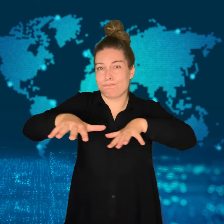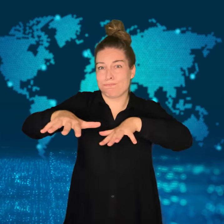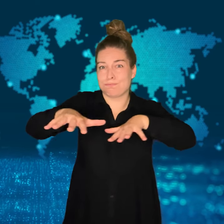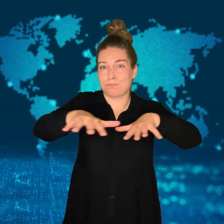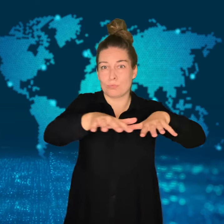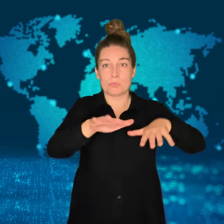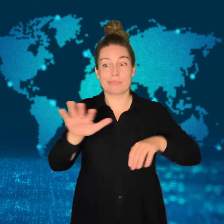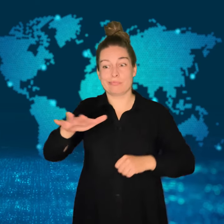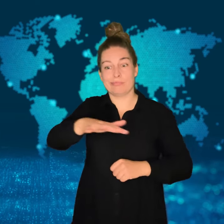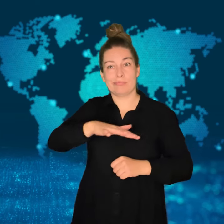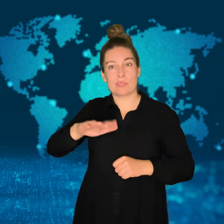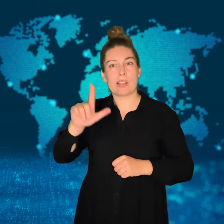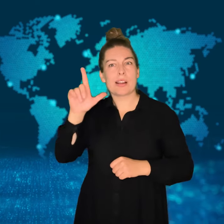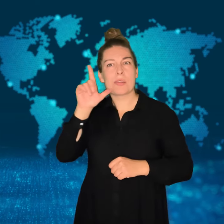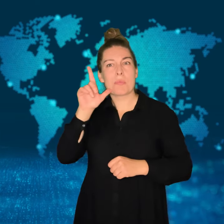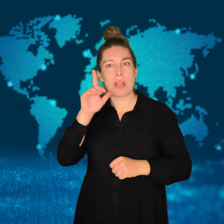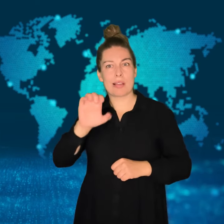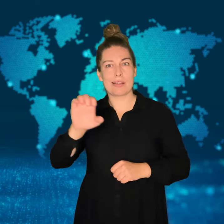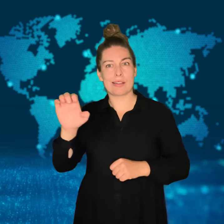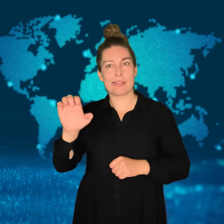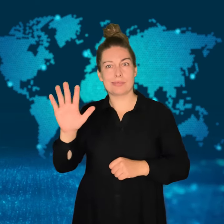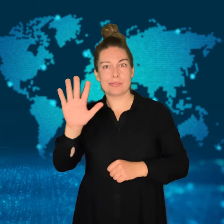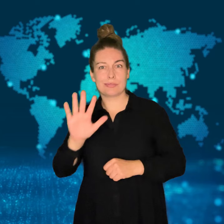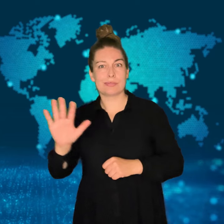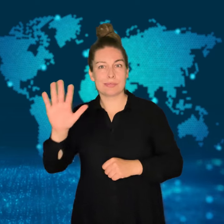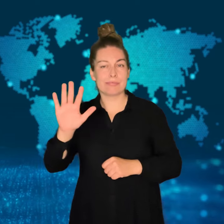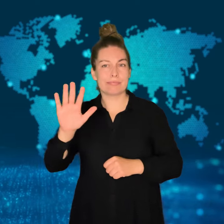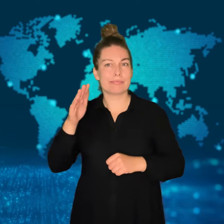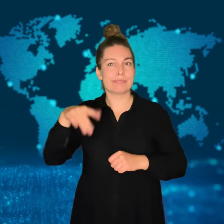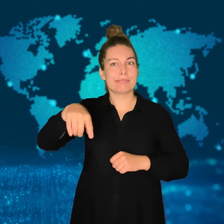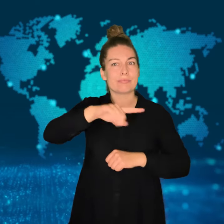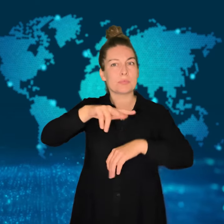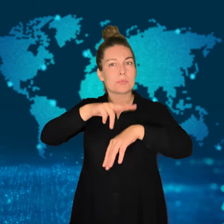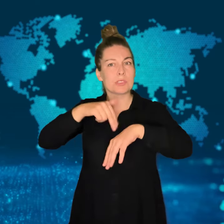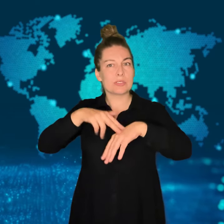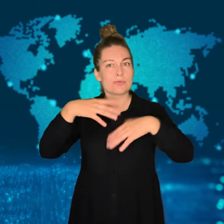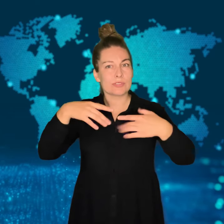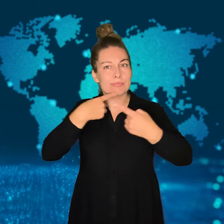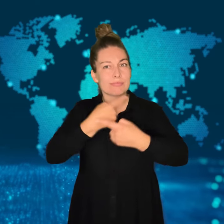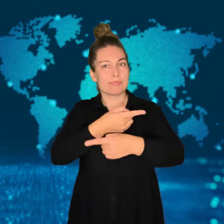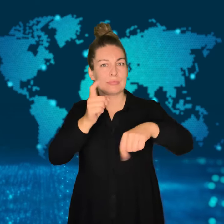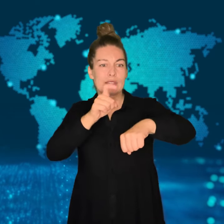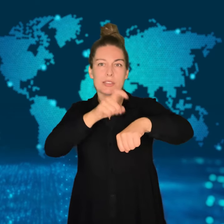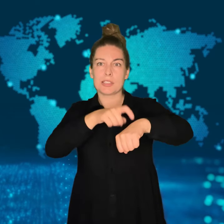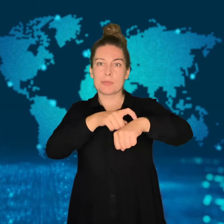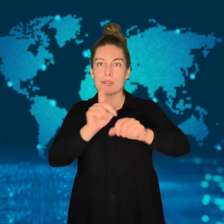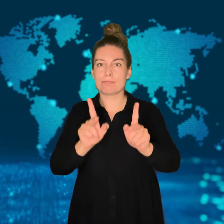Officials in eastern Libya imposed a curfew, and schools